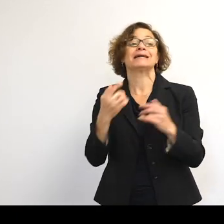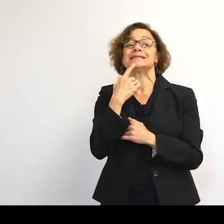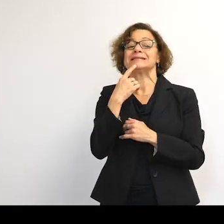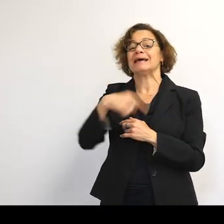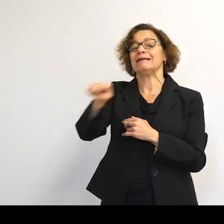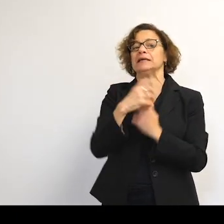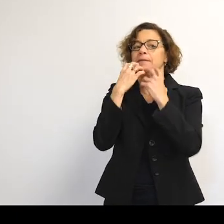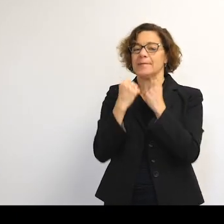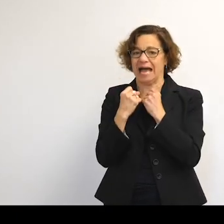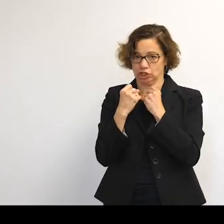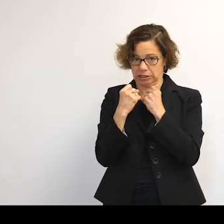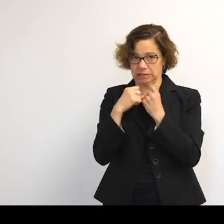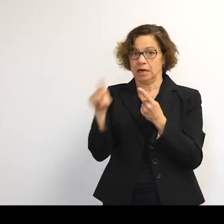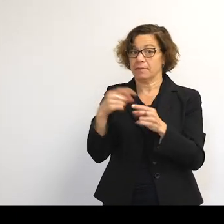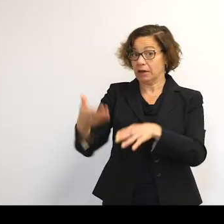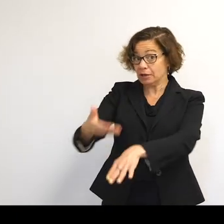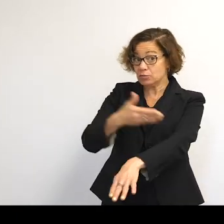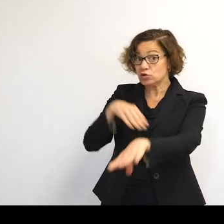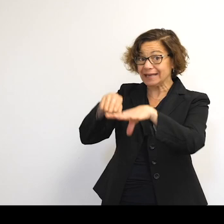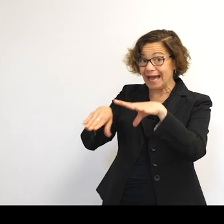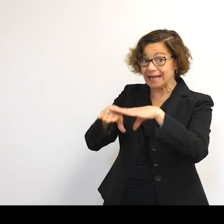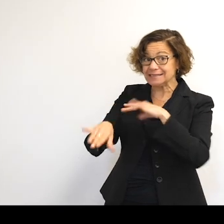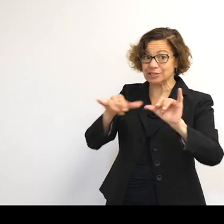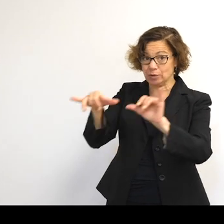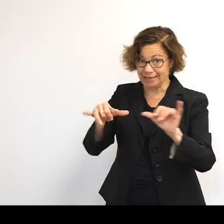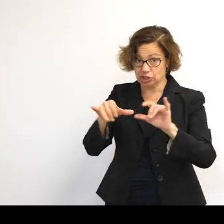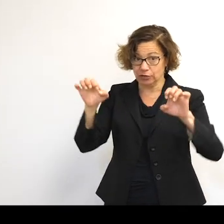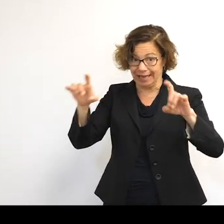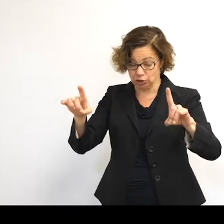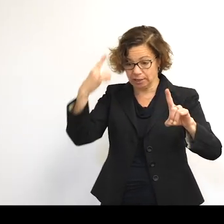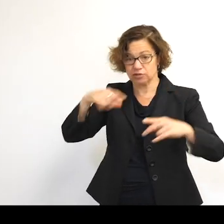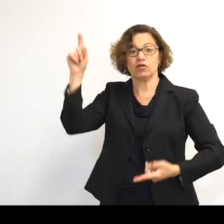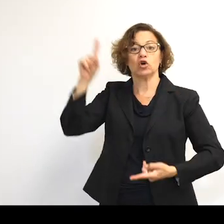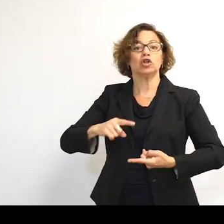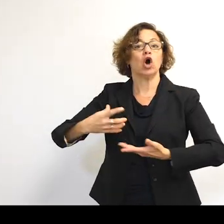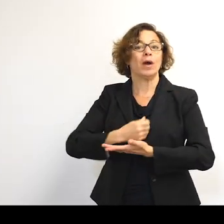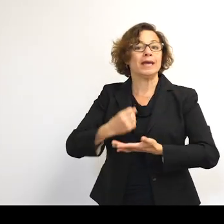is passionate about improving access to engineering education for low-income and hard-to-reach